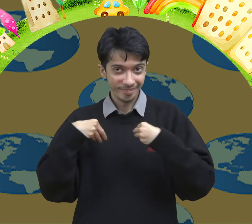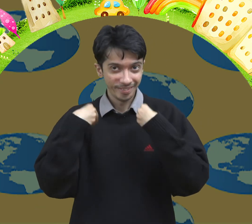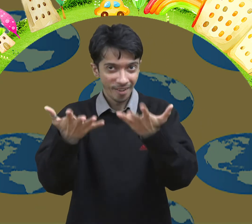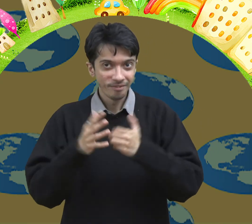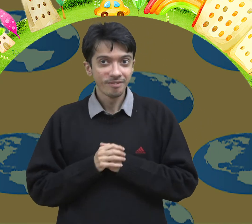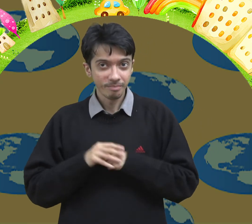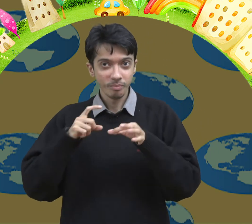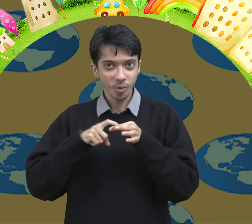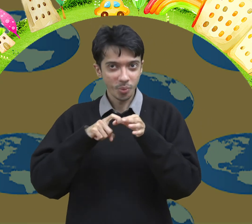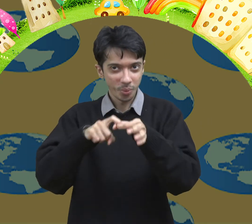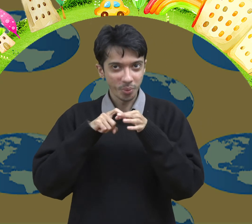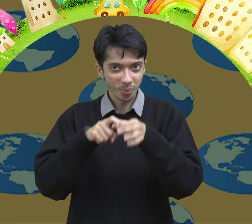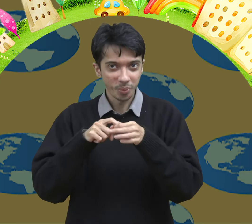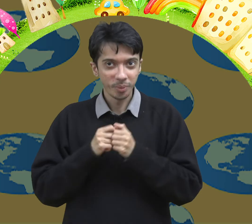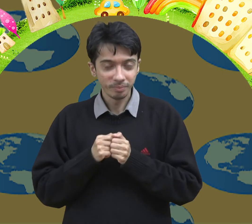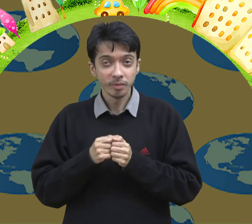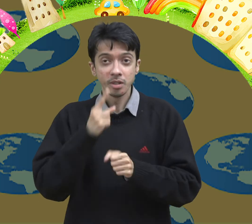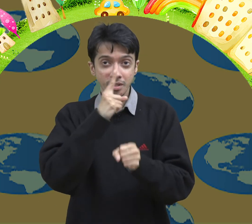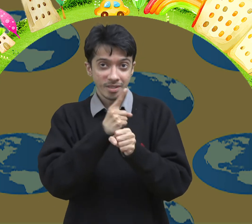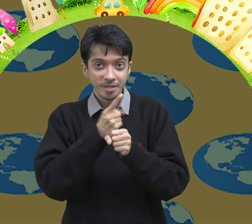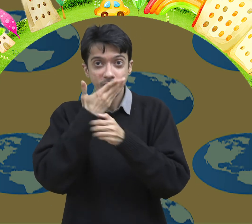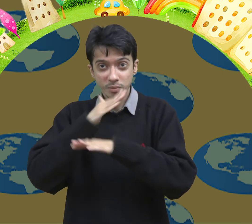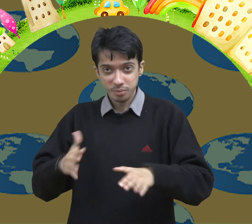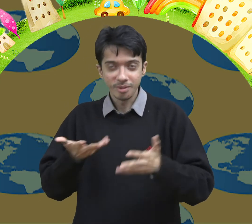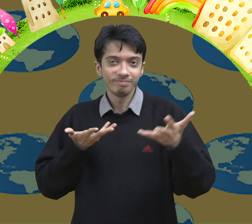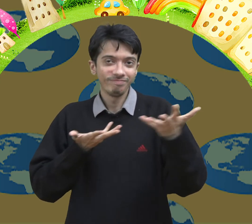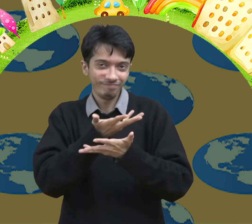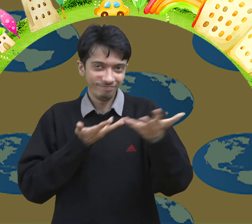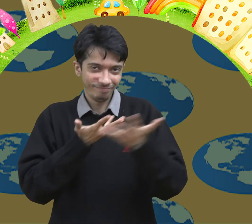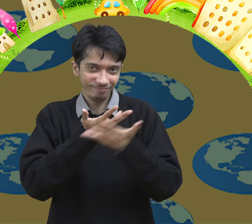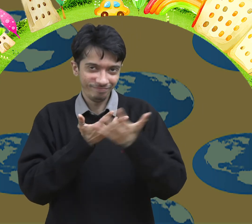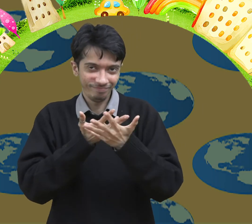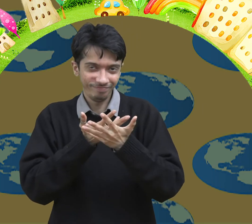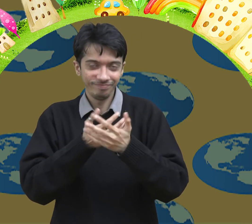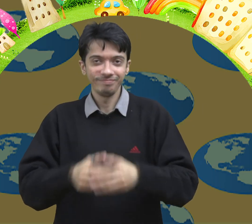Now I have some questions for you students that you can discuss with your teacher.